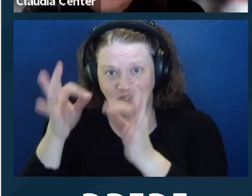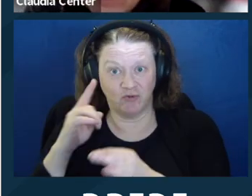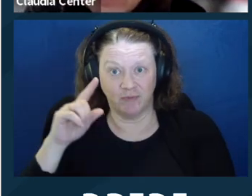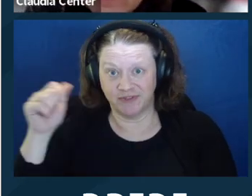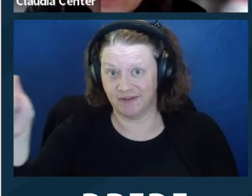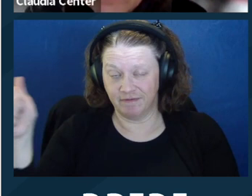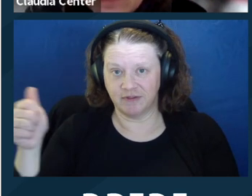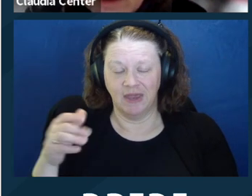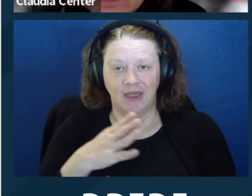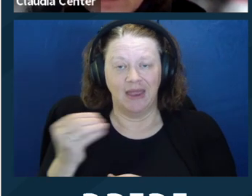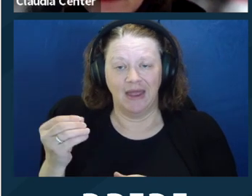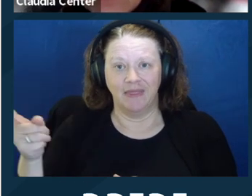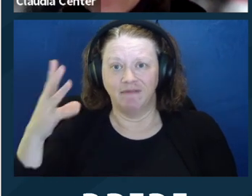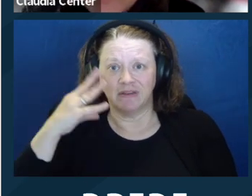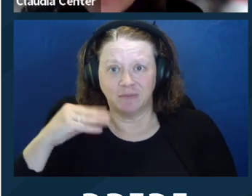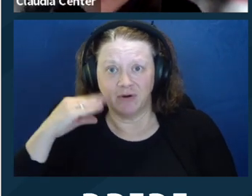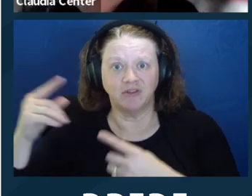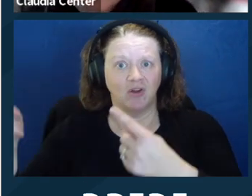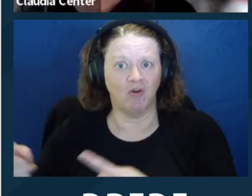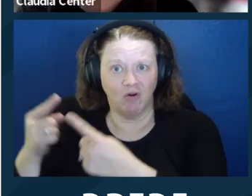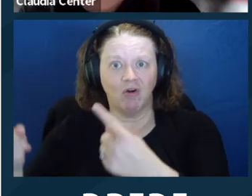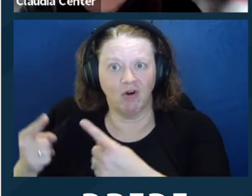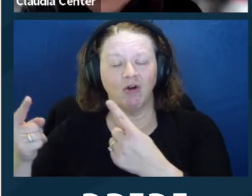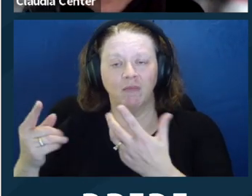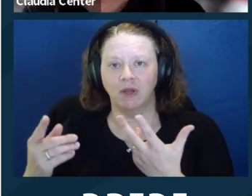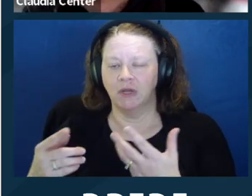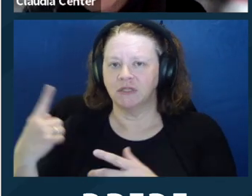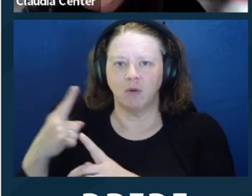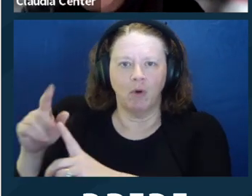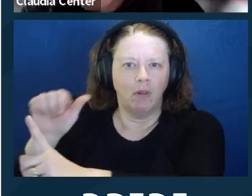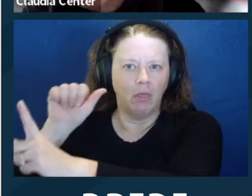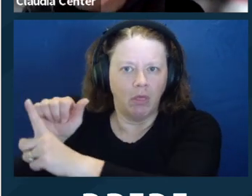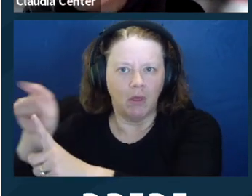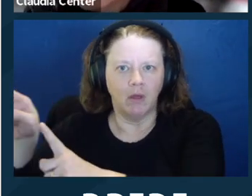abused, and so on. So in other states, I assume there's a test